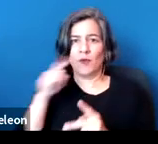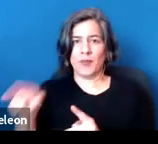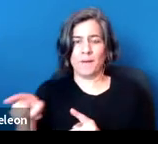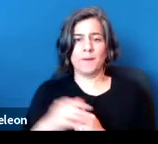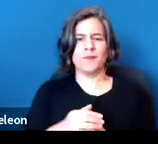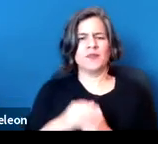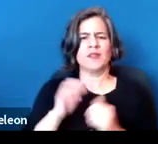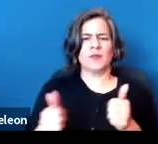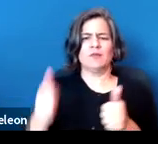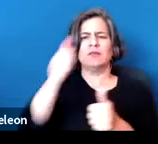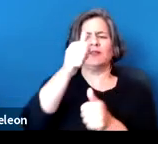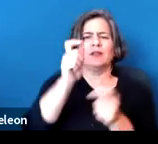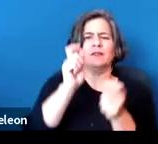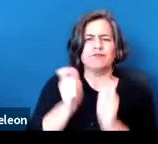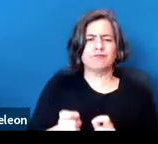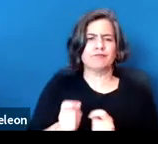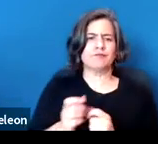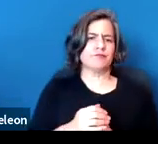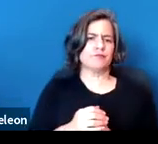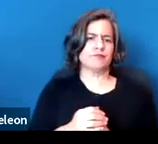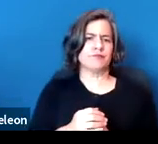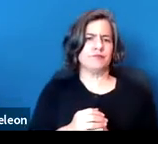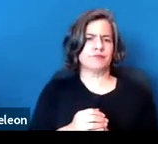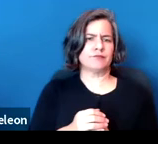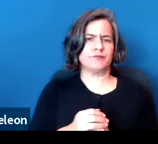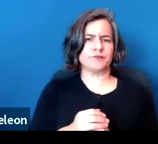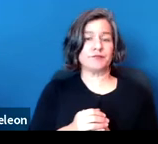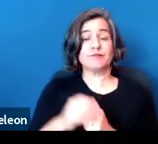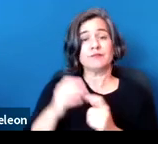or accommodation would be adjusting the rent due date.